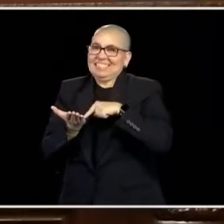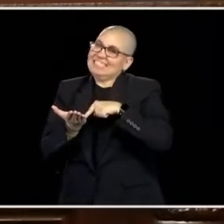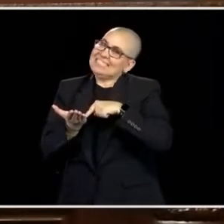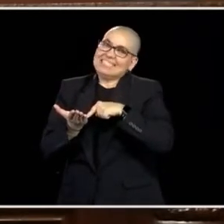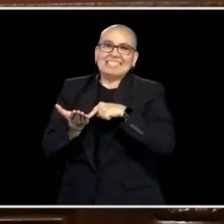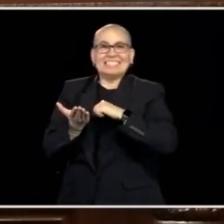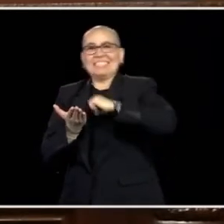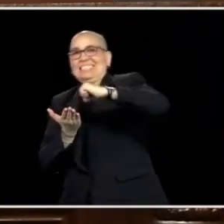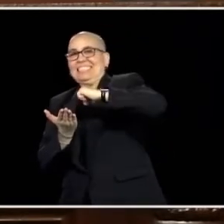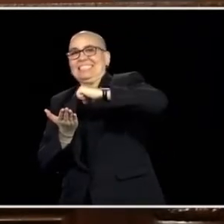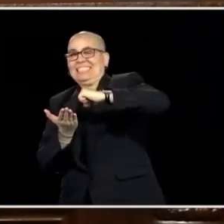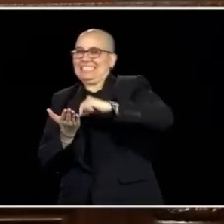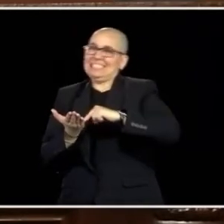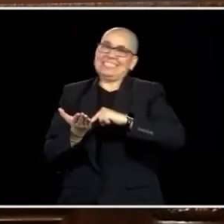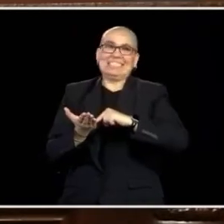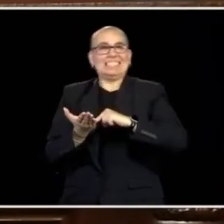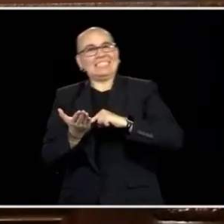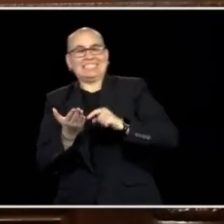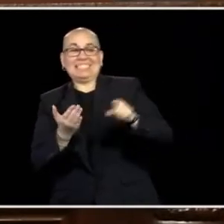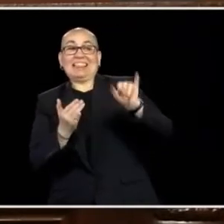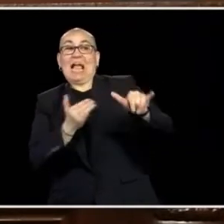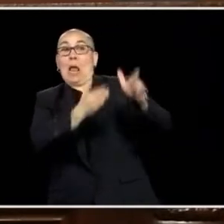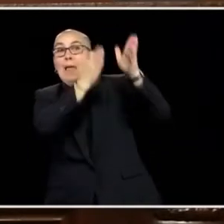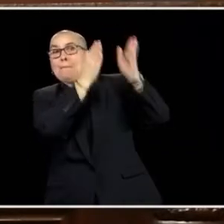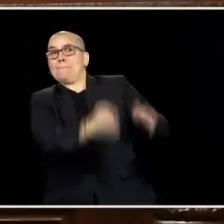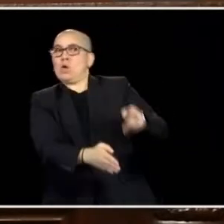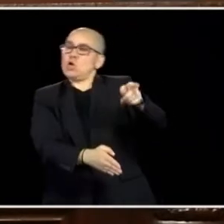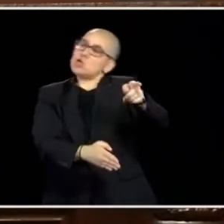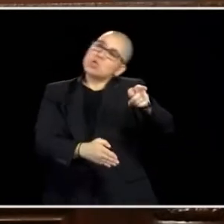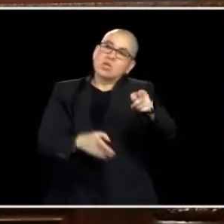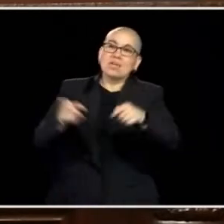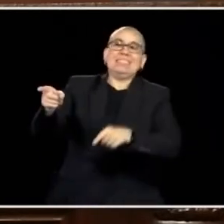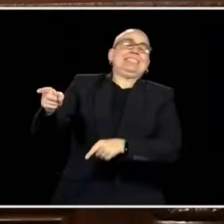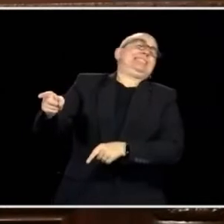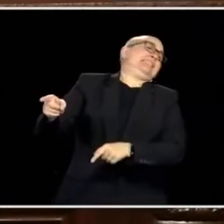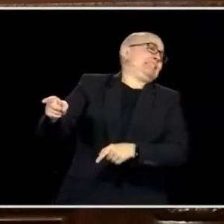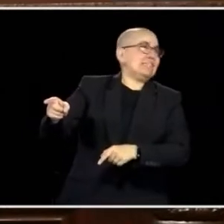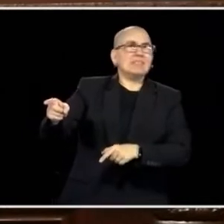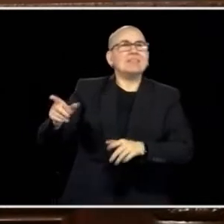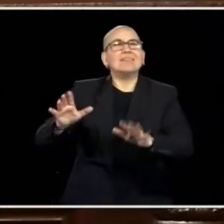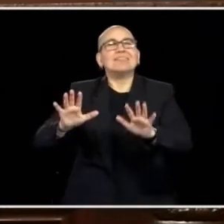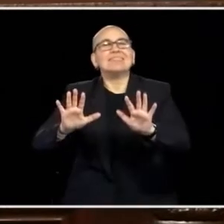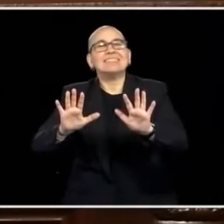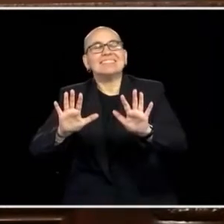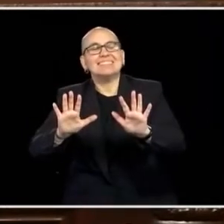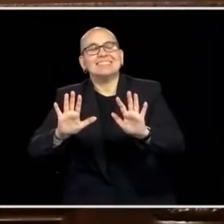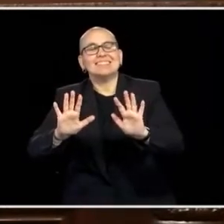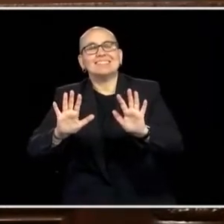INTO OUR OWN CORNERS OR TO TRY TO DEMONIZE, YOU TALK TO FOLKS, TOO. YOU MOVE JUST A LITTLE FURTHER